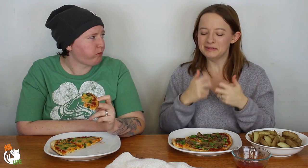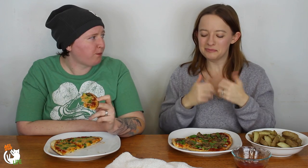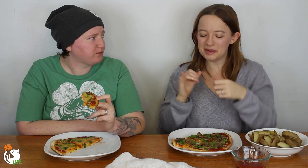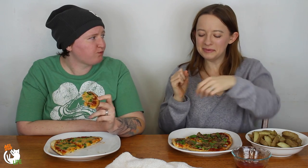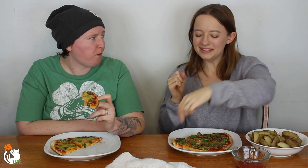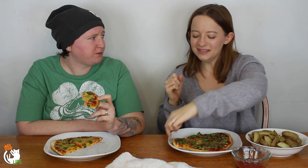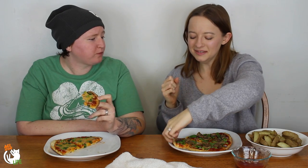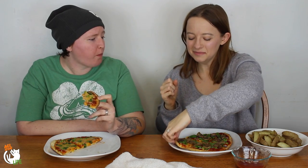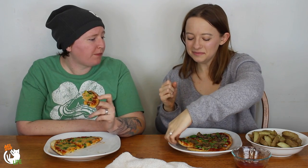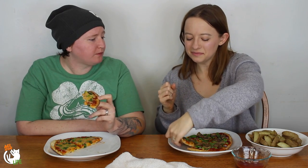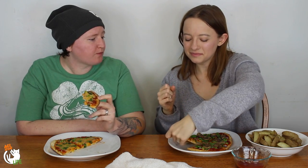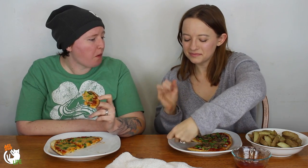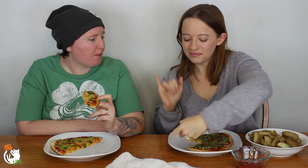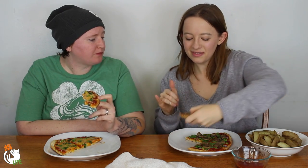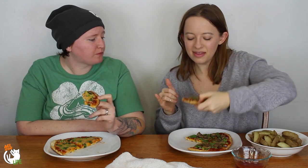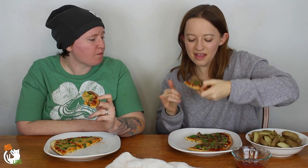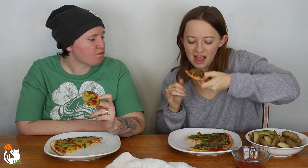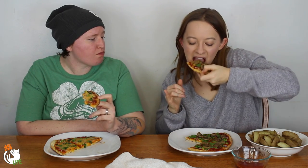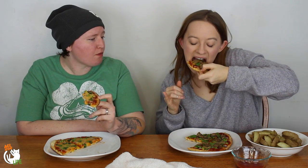But really I guess the problem is...